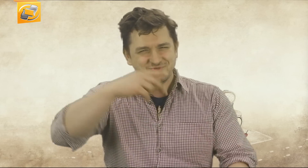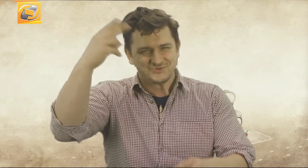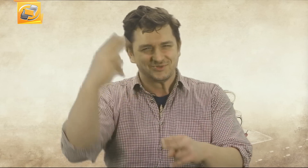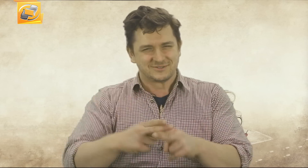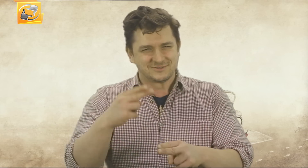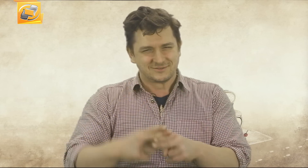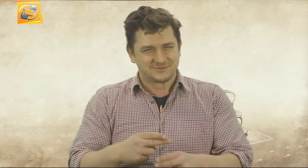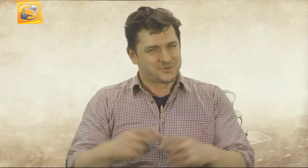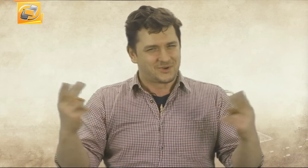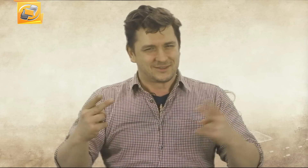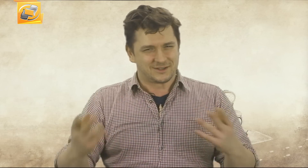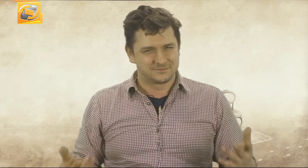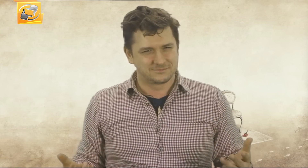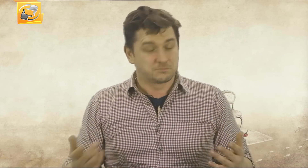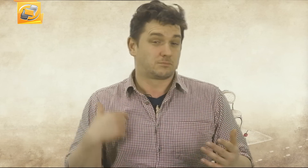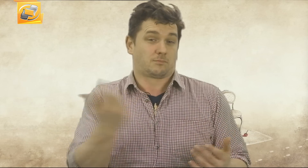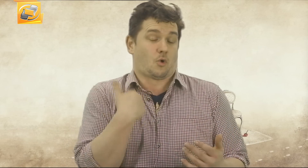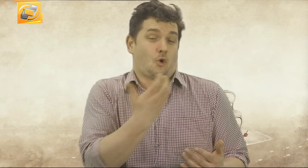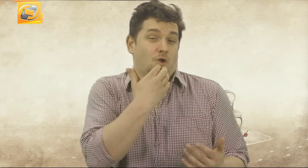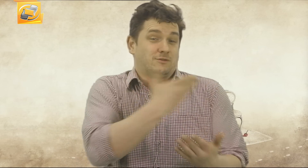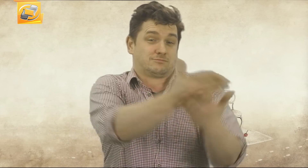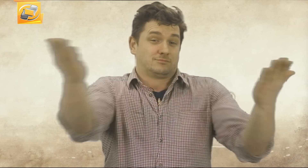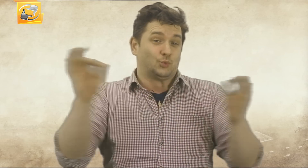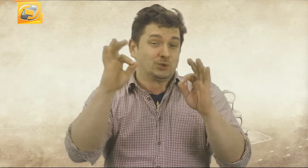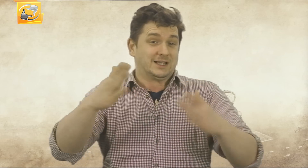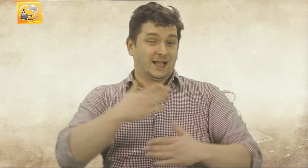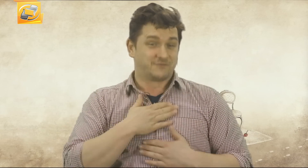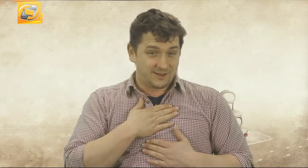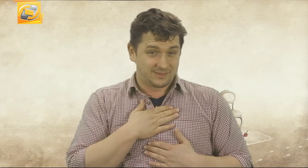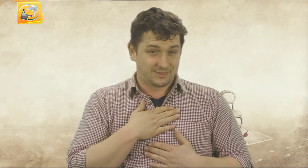Süüßßß! Nicht wahr? Wir hoffen es hat Euch gefallen.